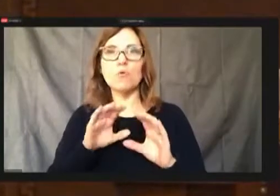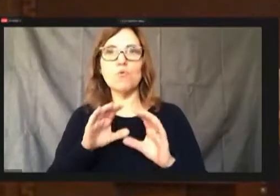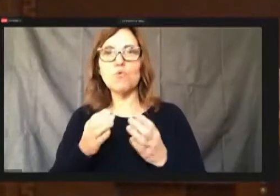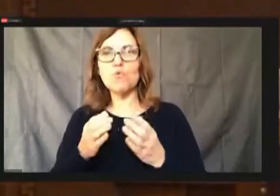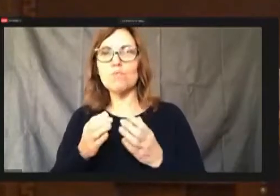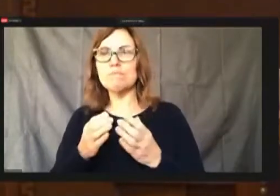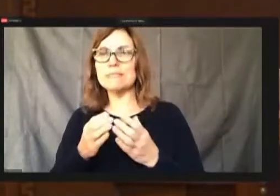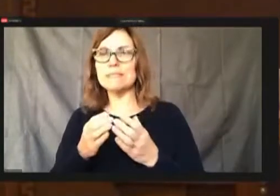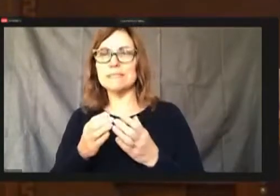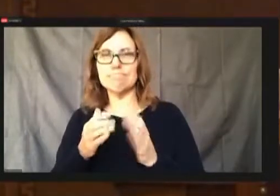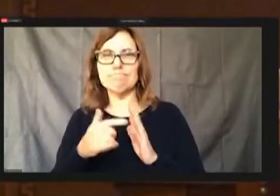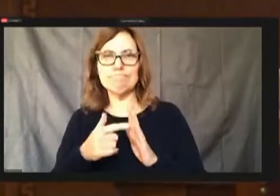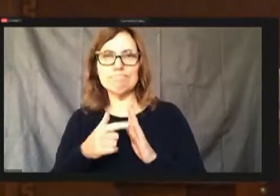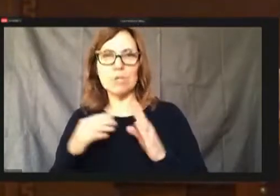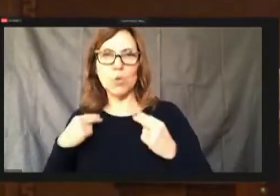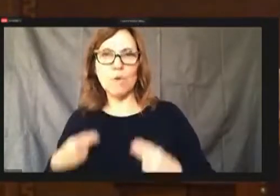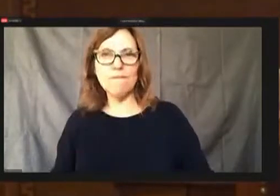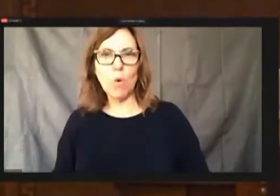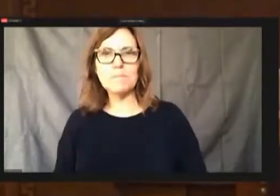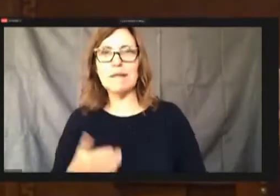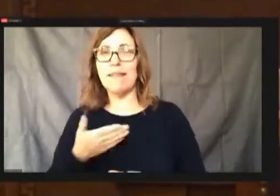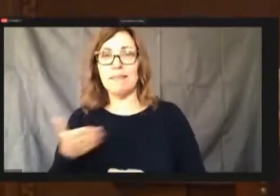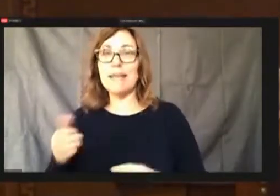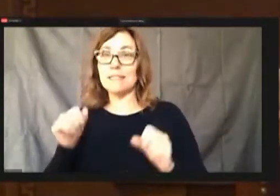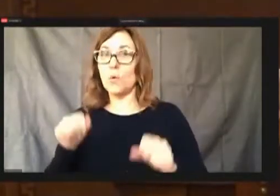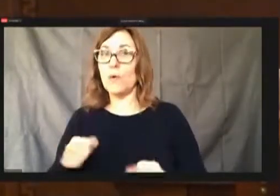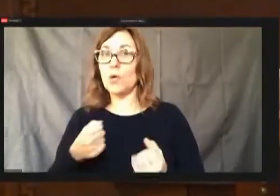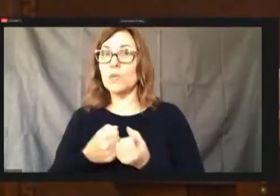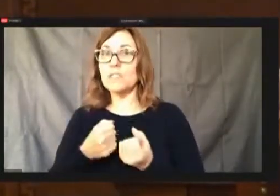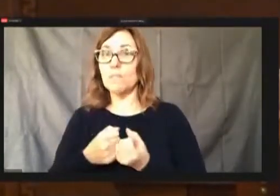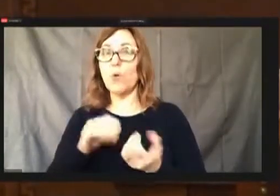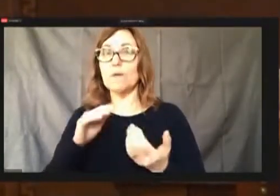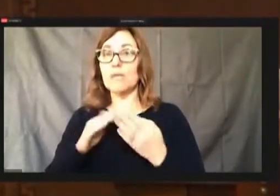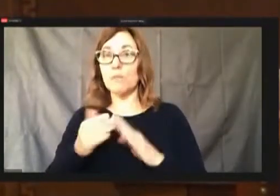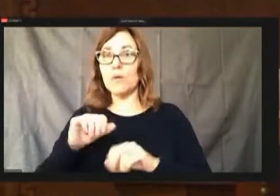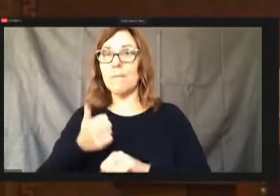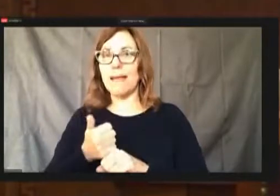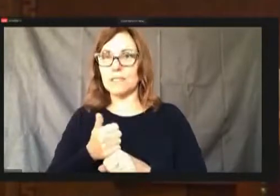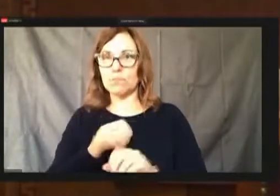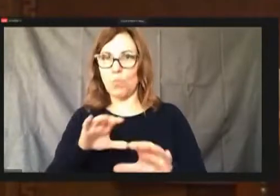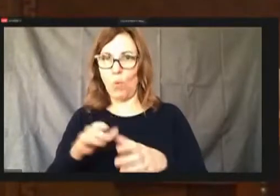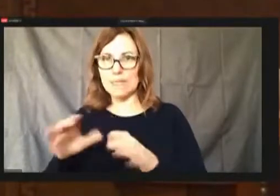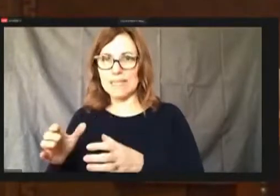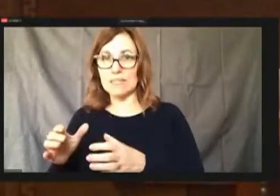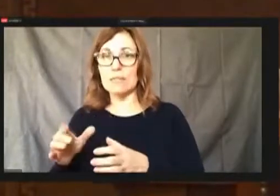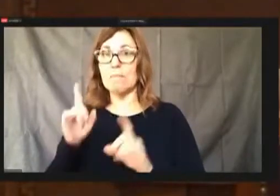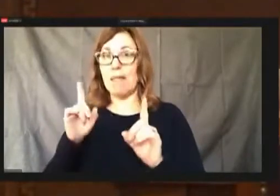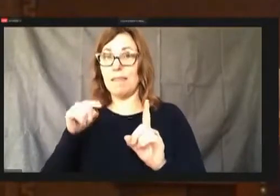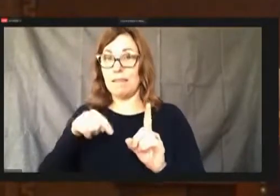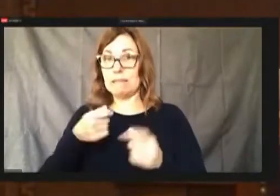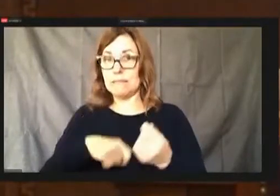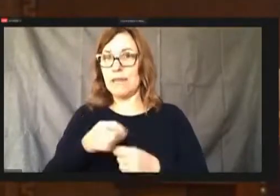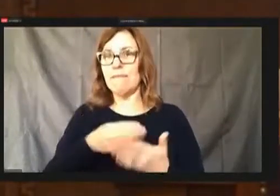community based organizations for what this is. It's a fun that instead of giving money to community groups that city itself can provide